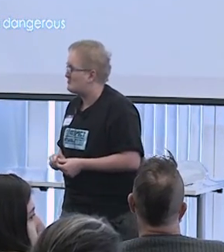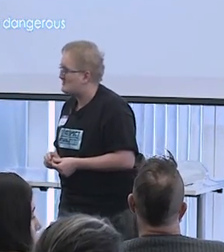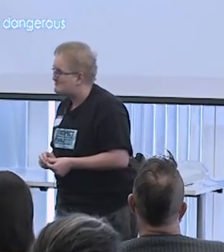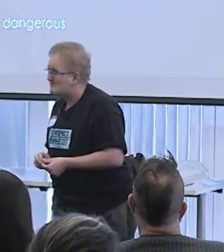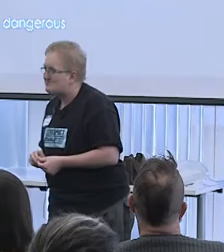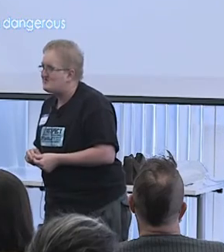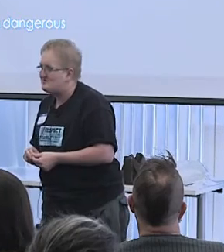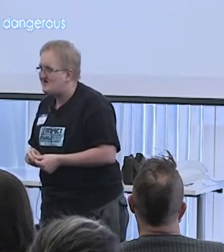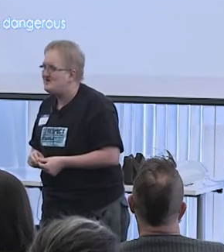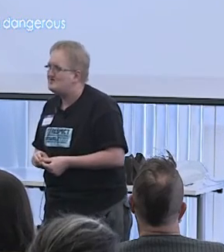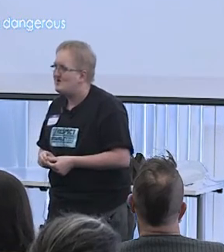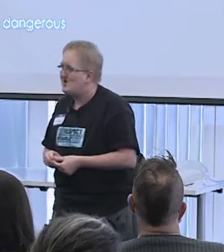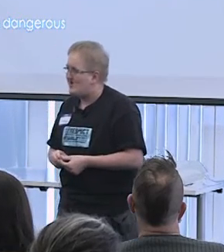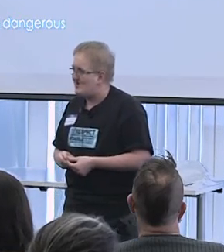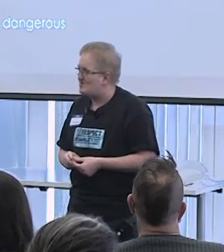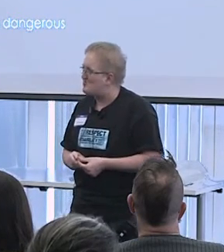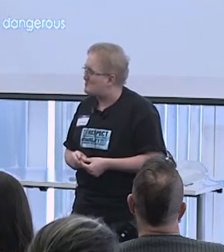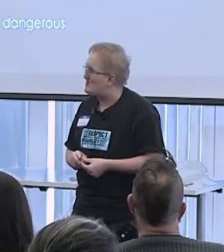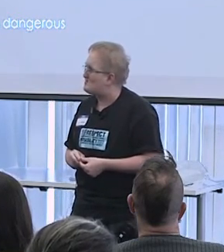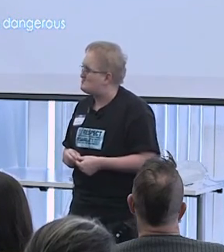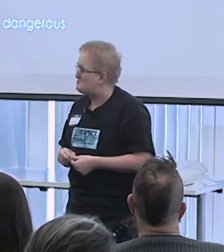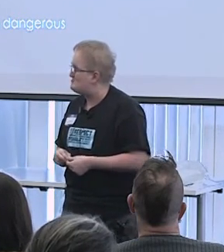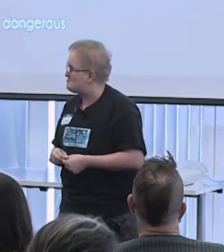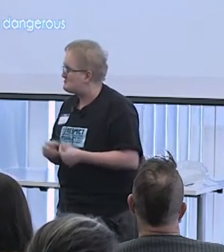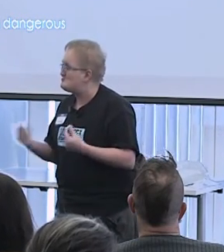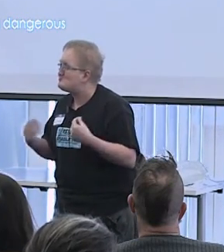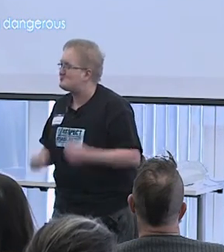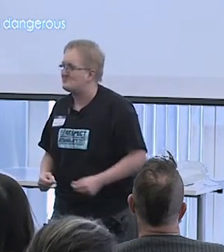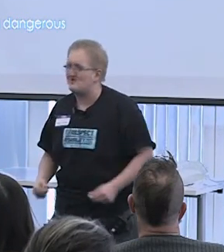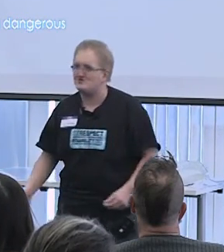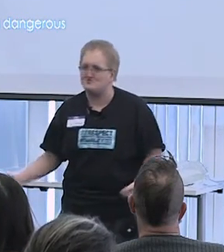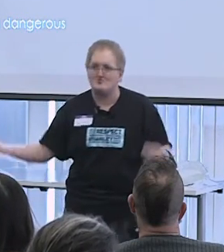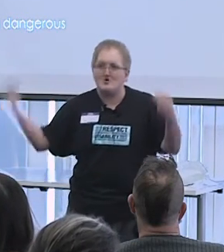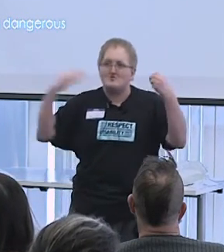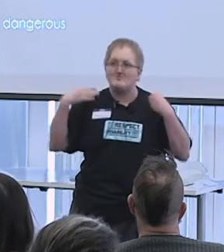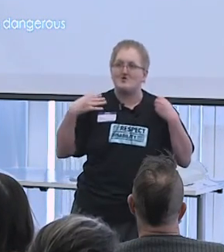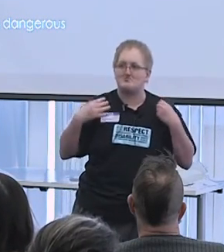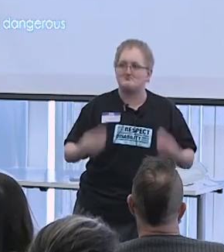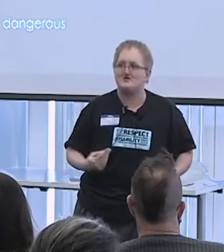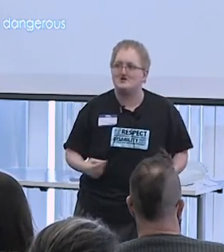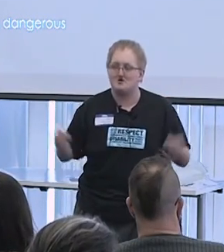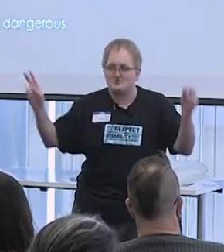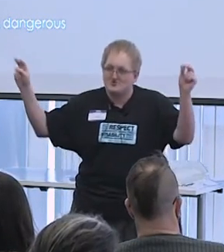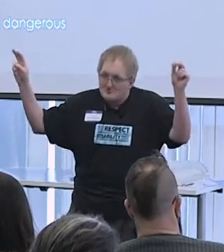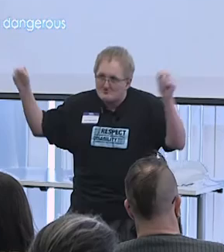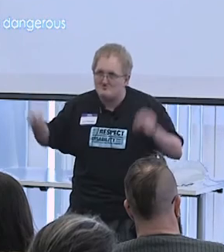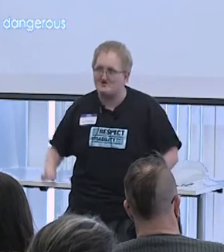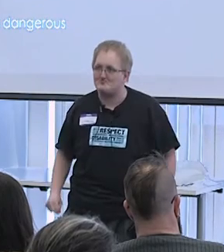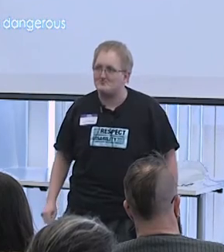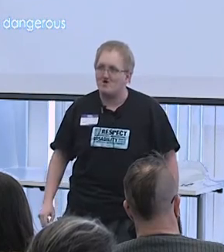and that we must contain and or punish to reduce the threat to all of us, meaning the 'normal' people.